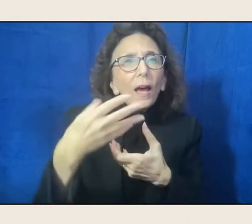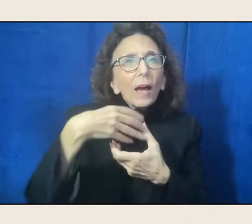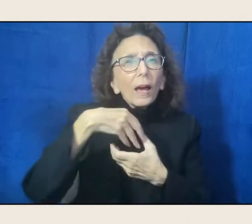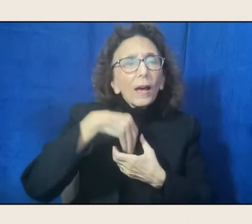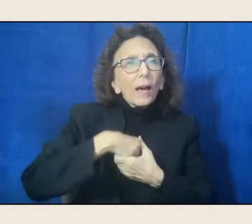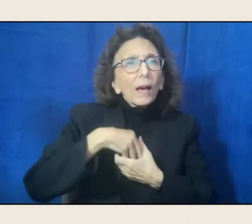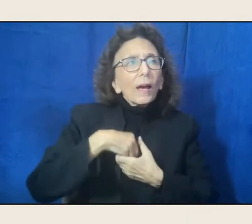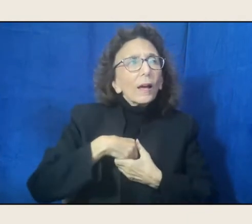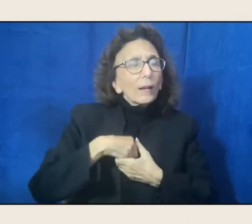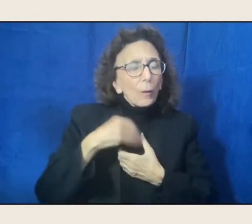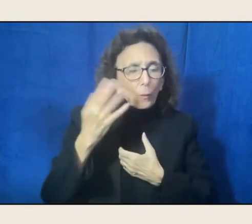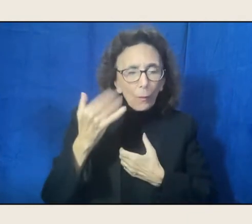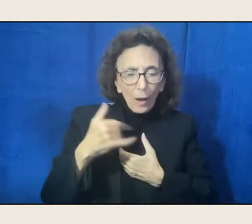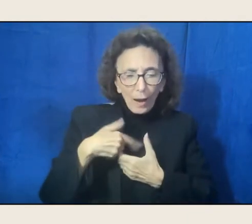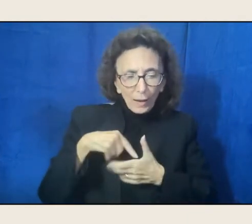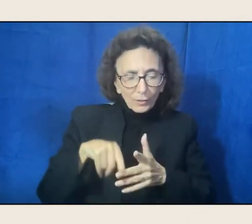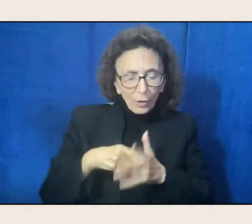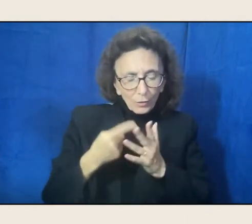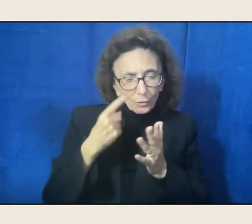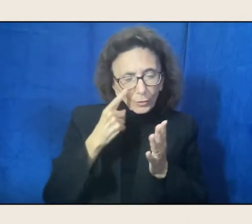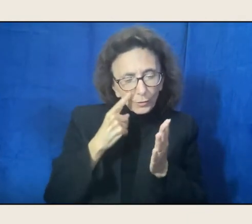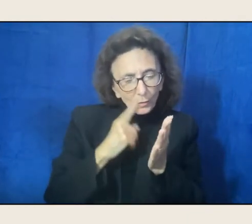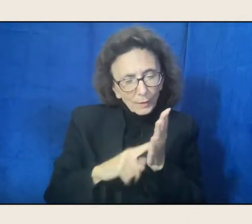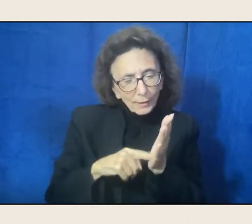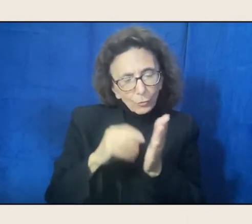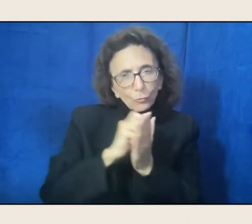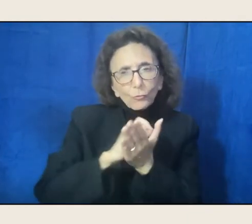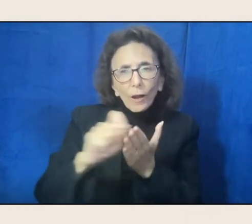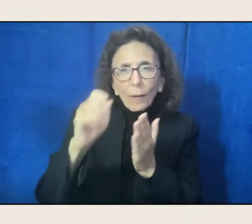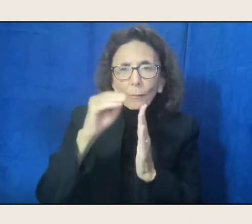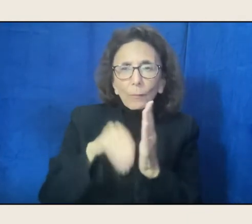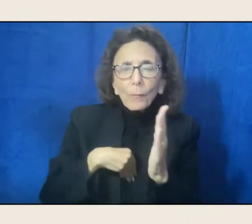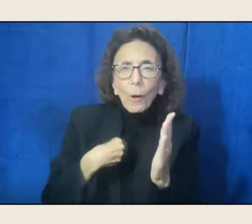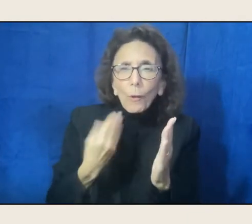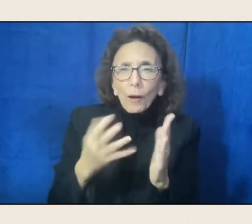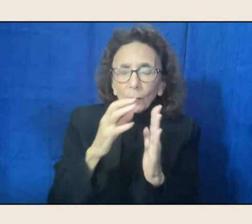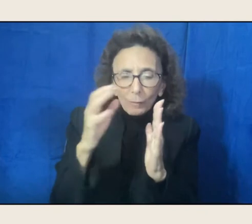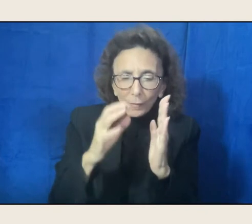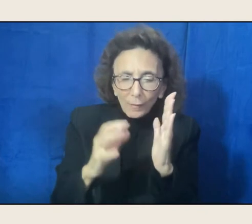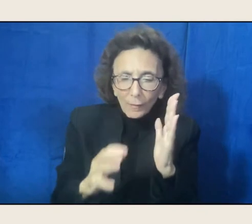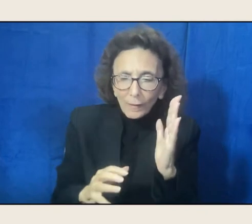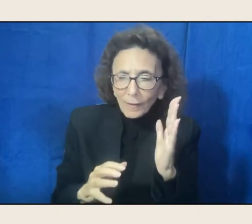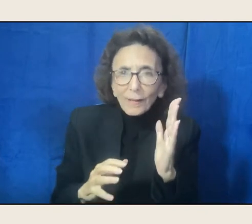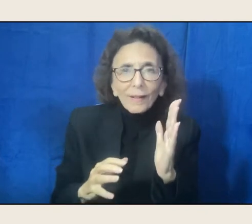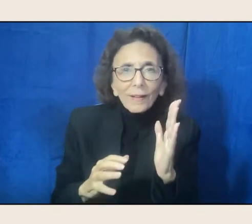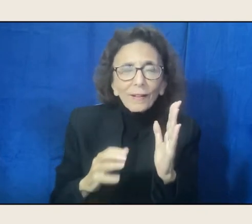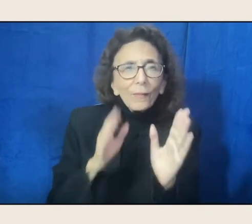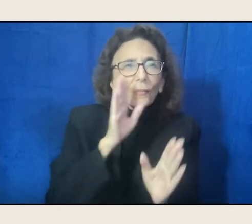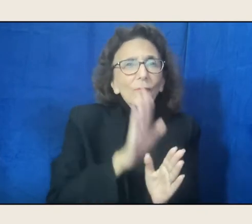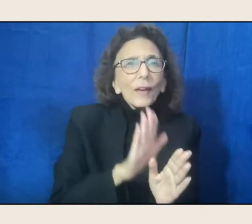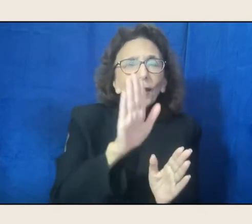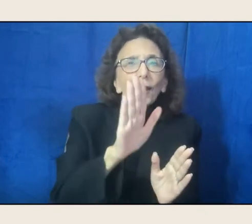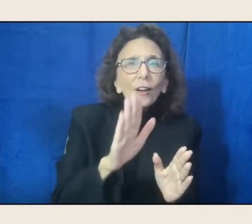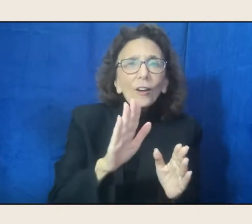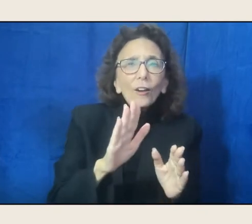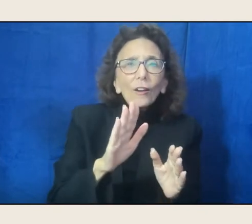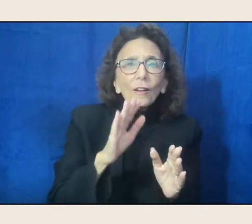to explore poetry because there was something, those voices were very poetic and lyrical,